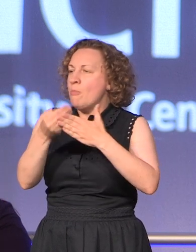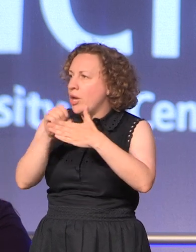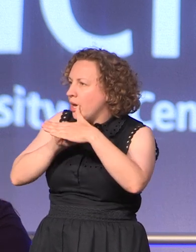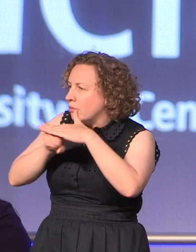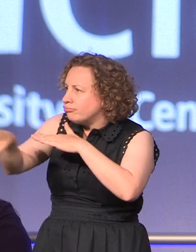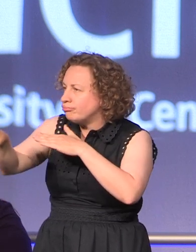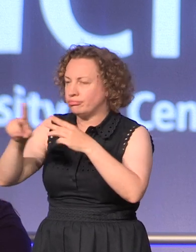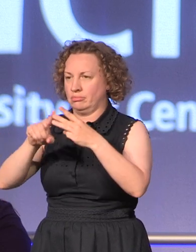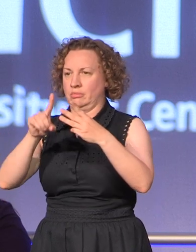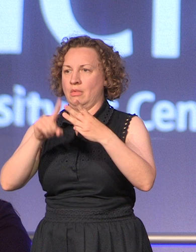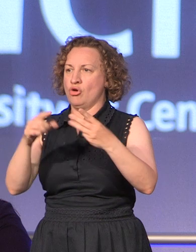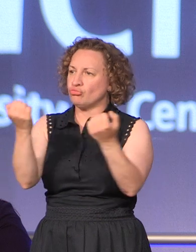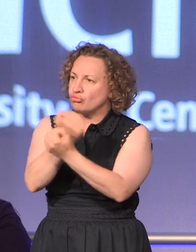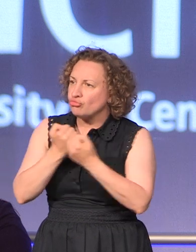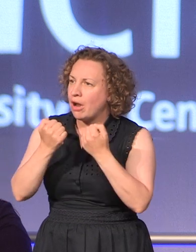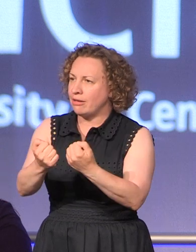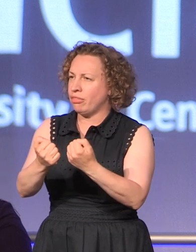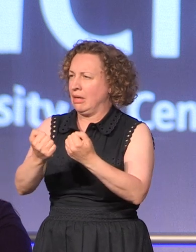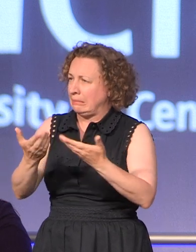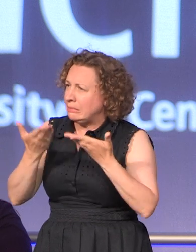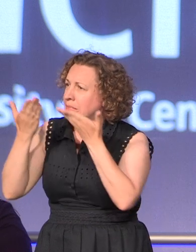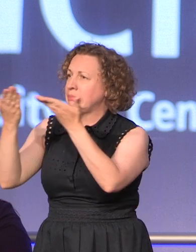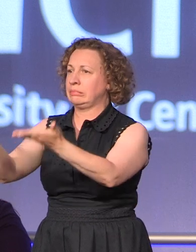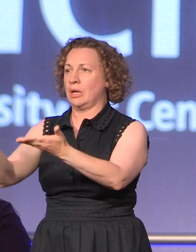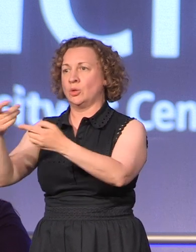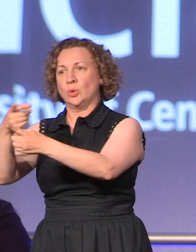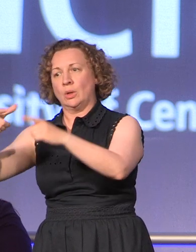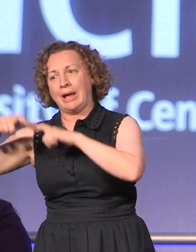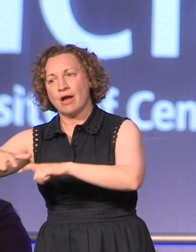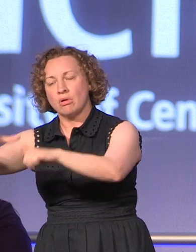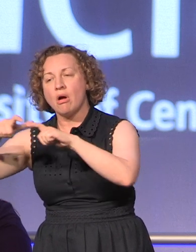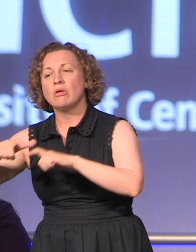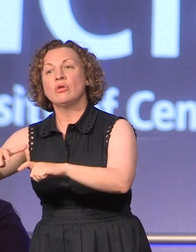carry on to this point. So before all the clapping starts for you should we have a